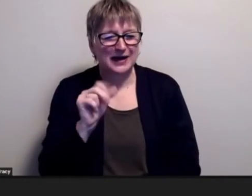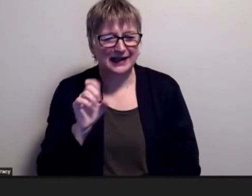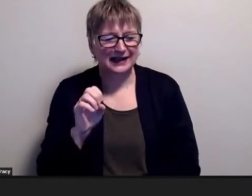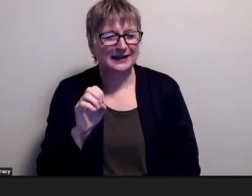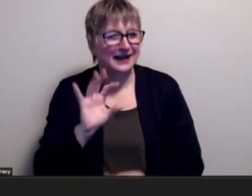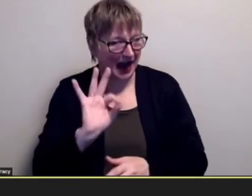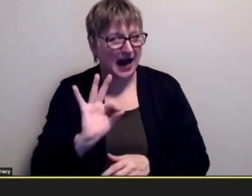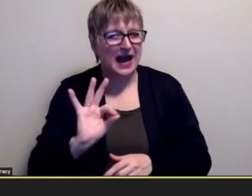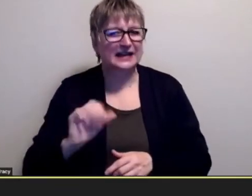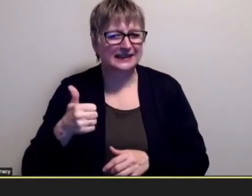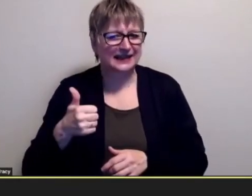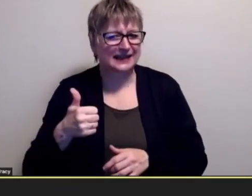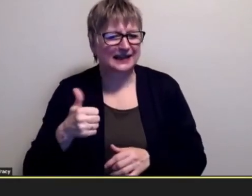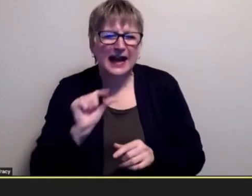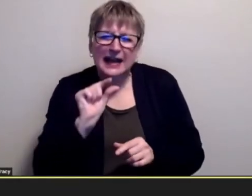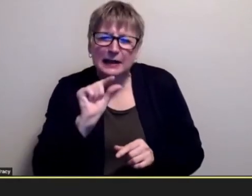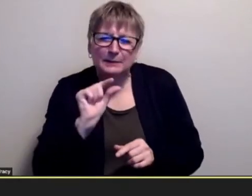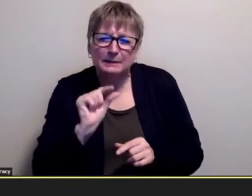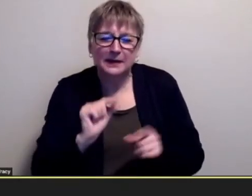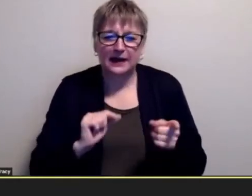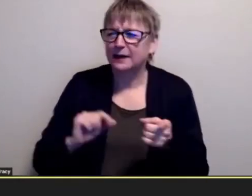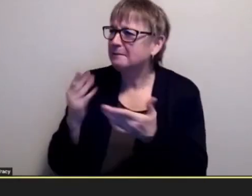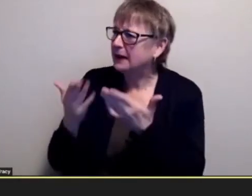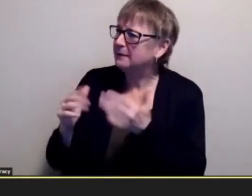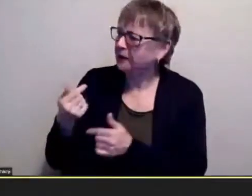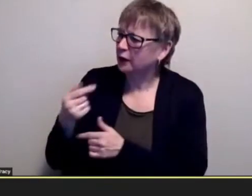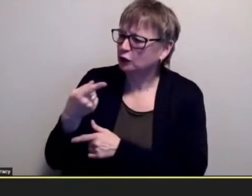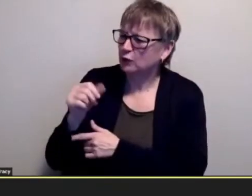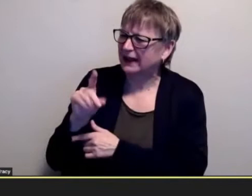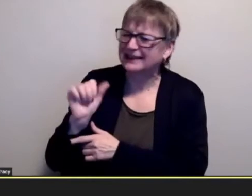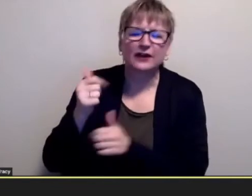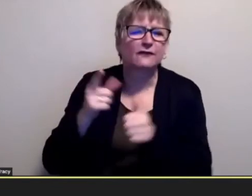maybe a little bit maybe the first semester of green time because i remember